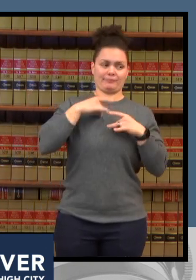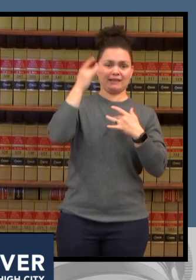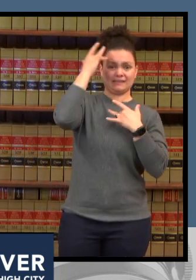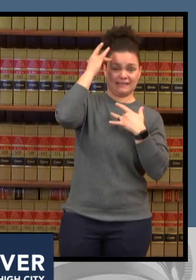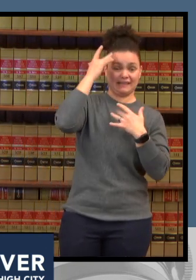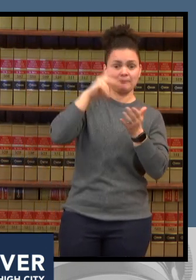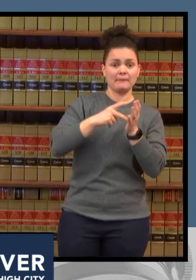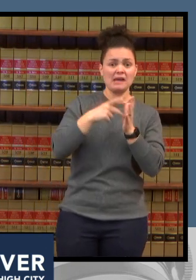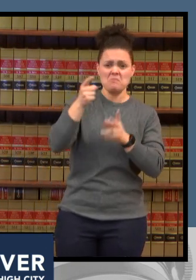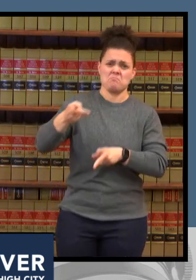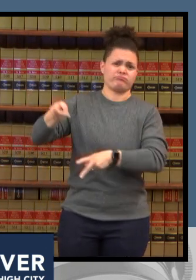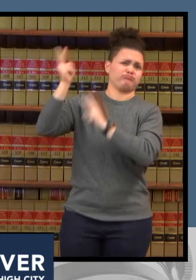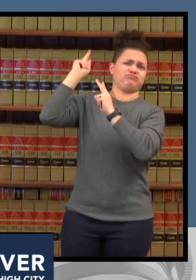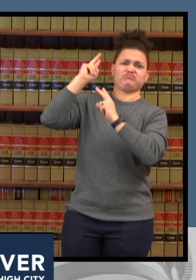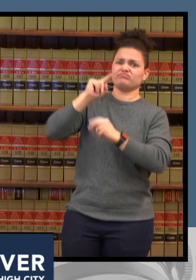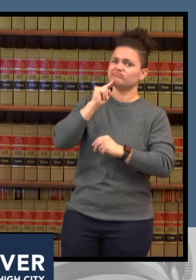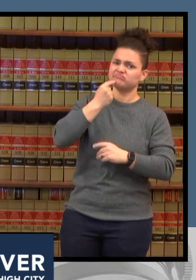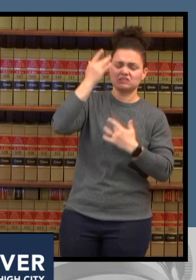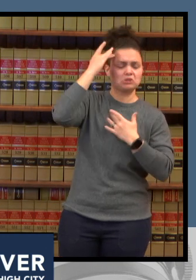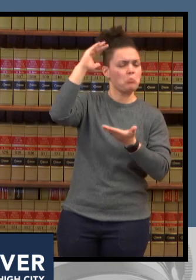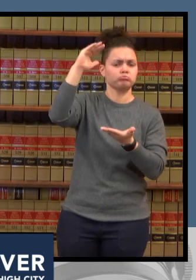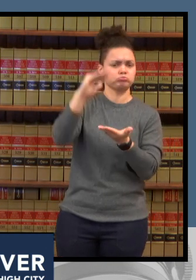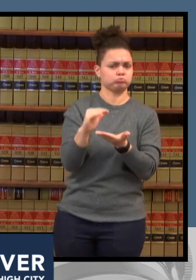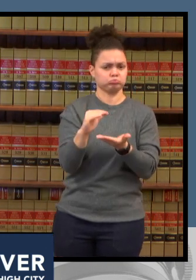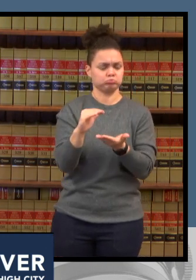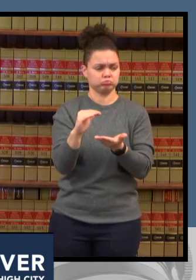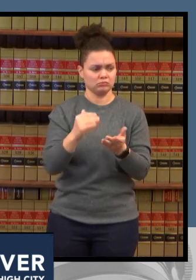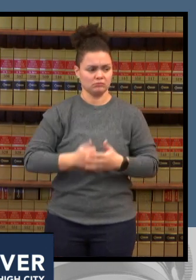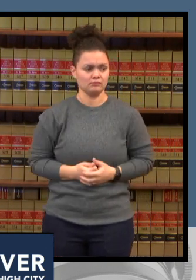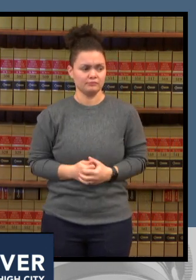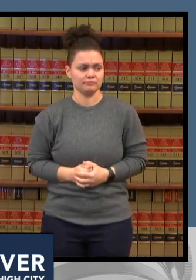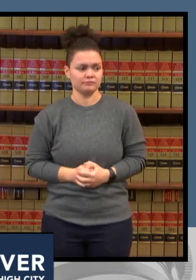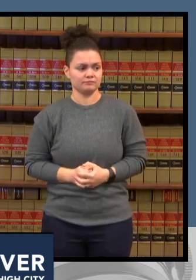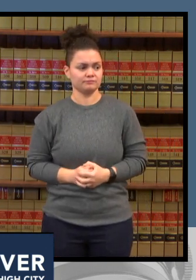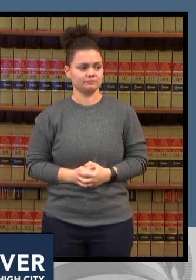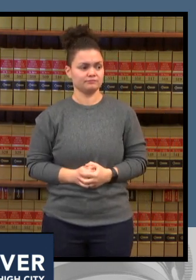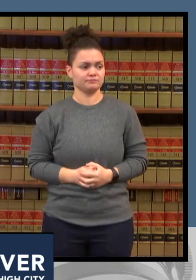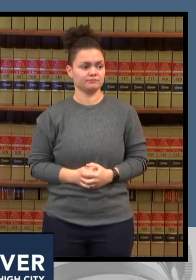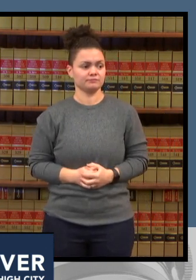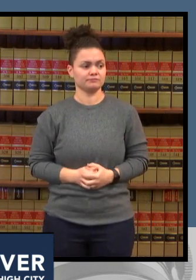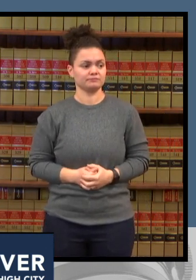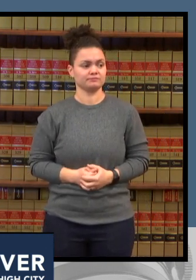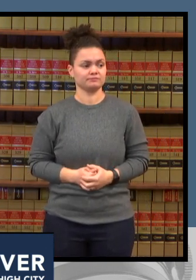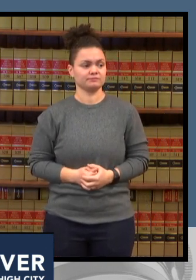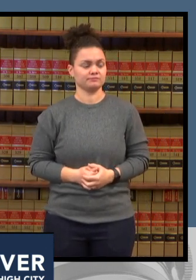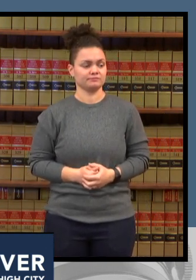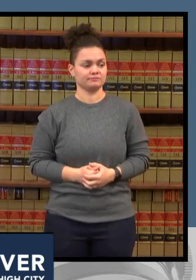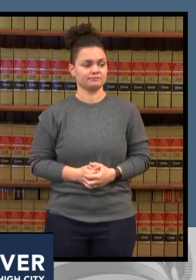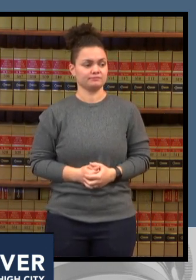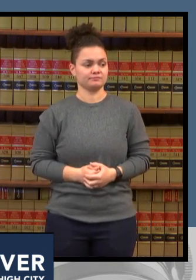wind up in the hospital getting vaccinated turns what could be a deadly virus into either something